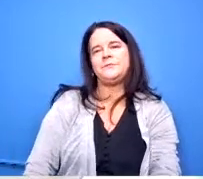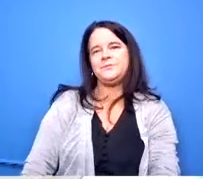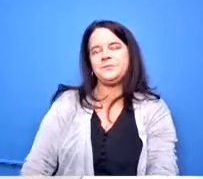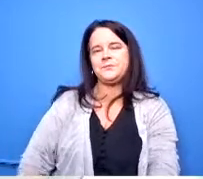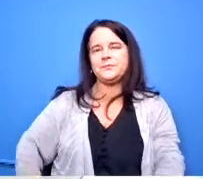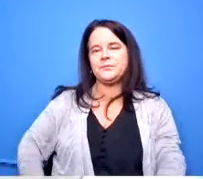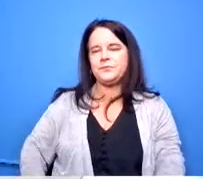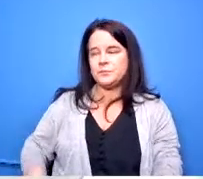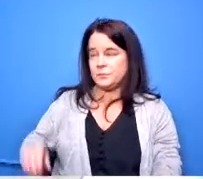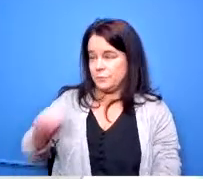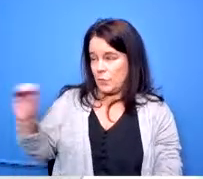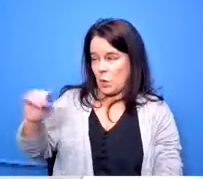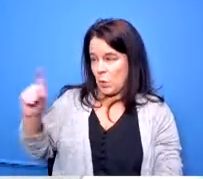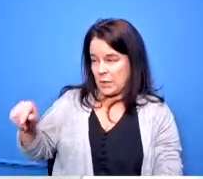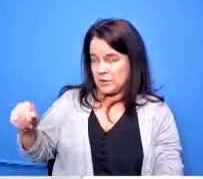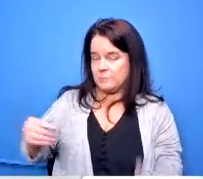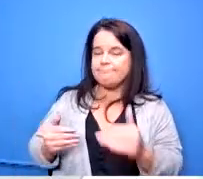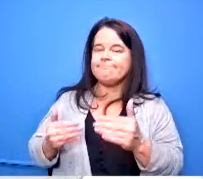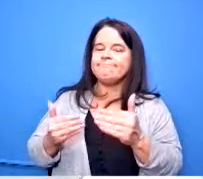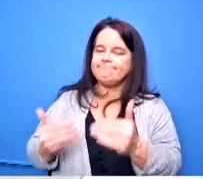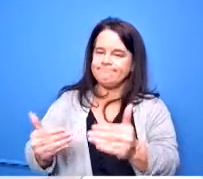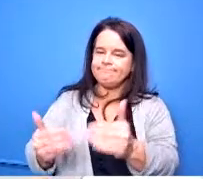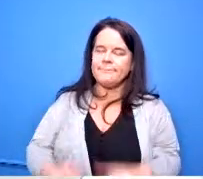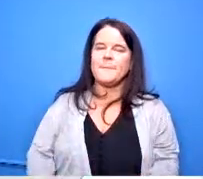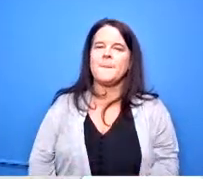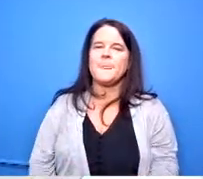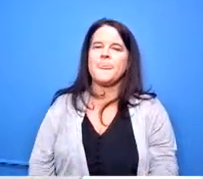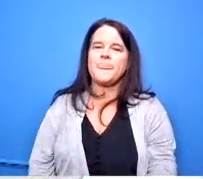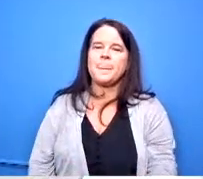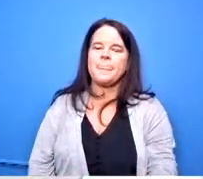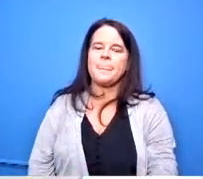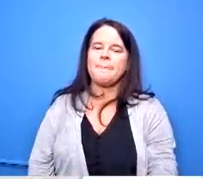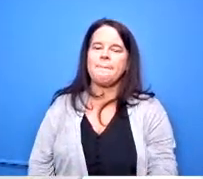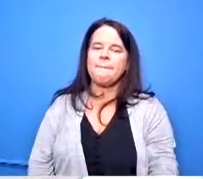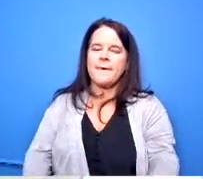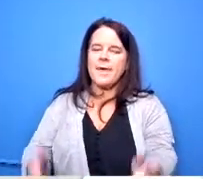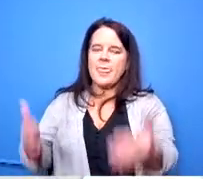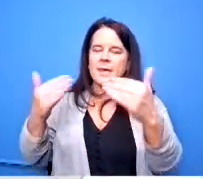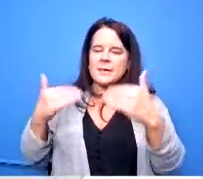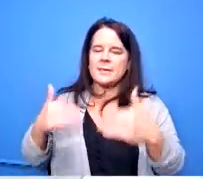if there are no questions your next recommendation please dr lam um the next one is a the usual ohio